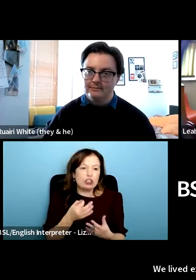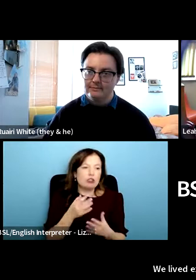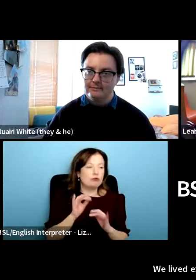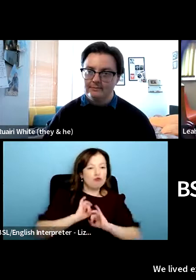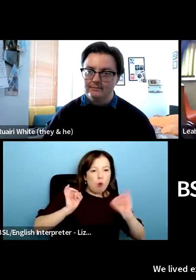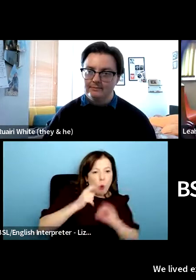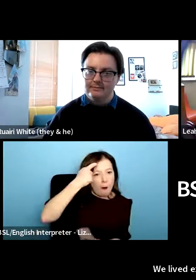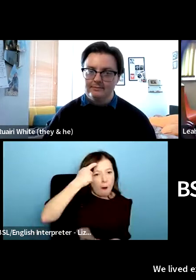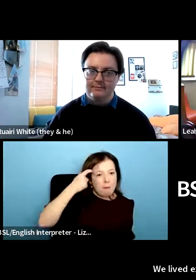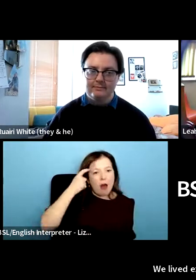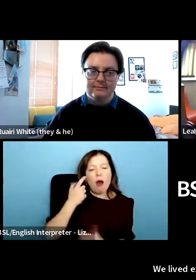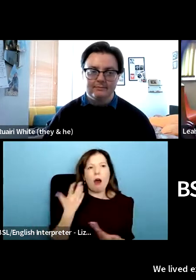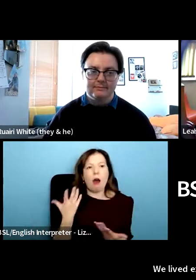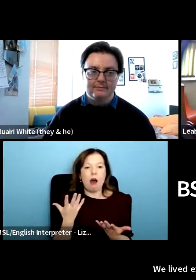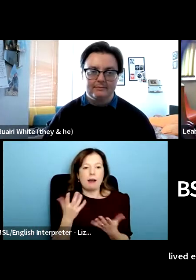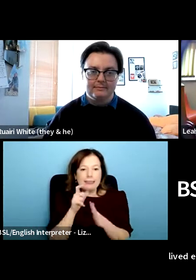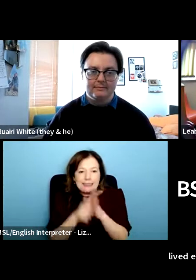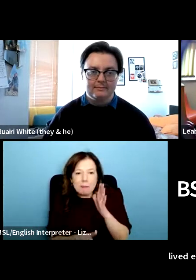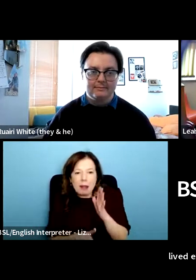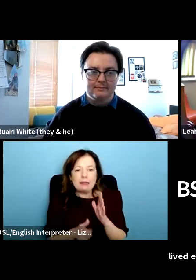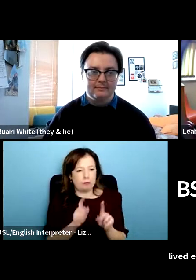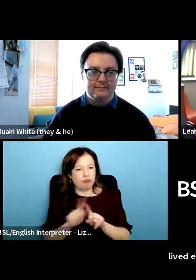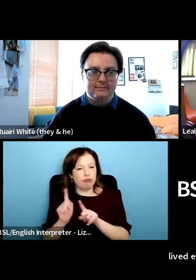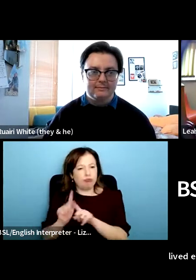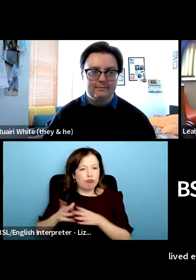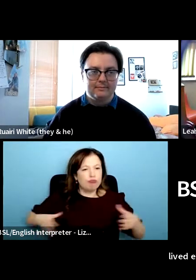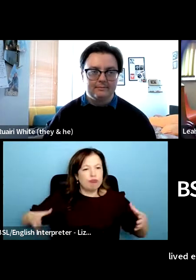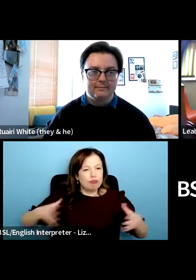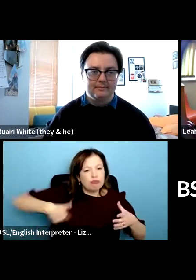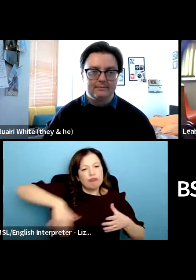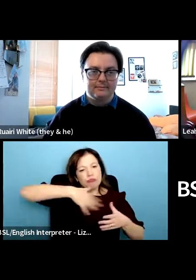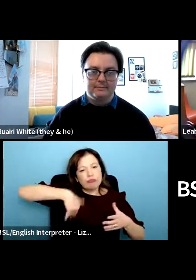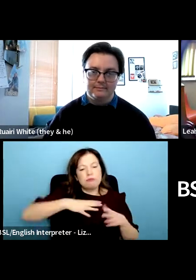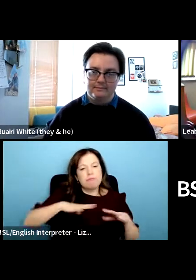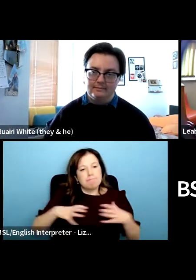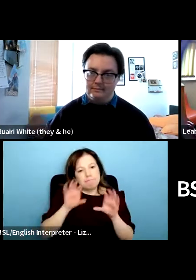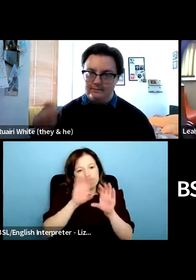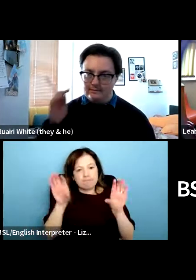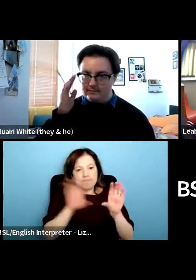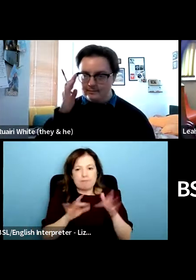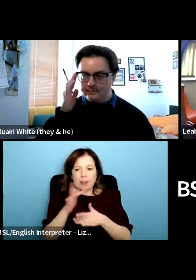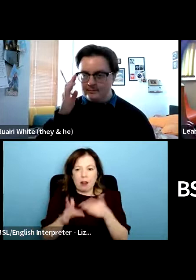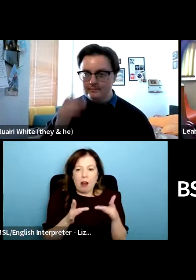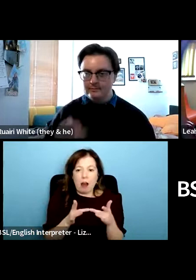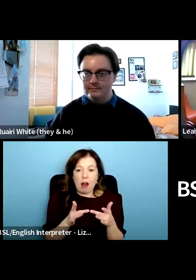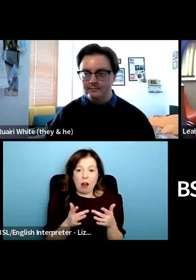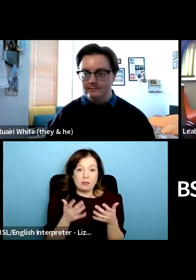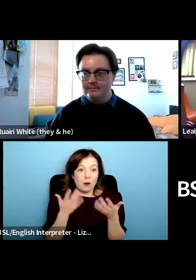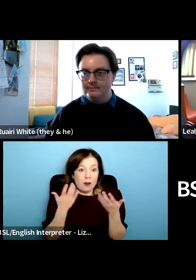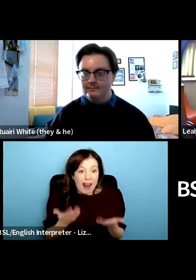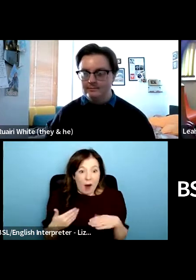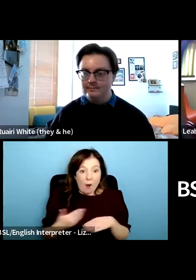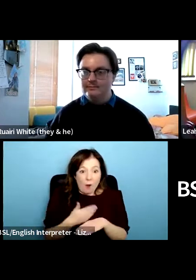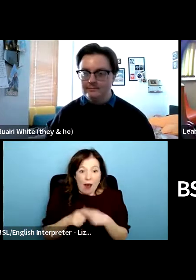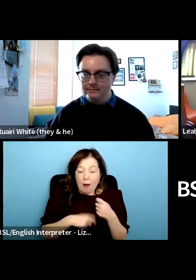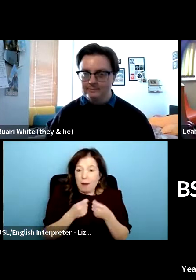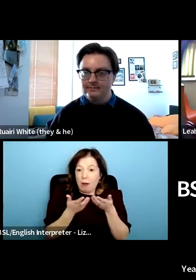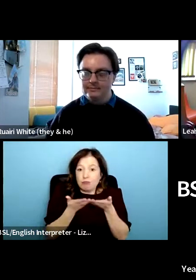um and now are yeah doing doing lots more and figuring out along the way